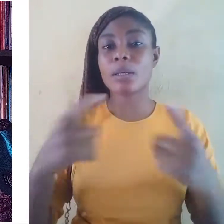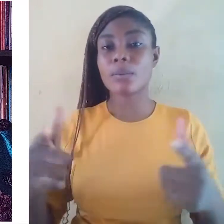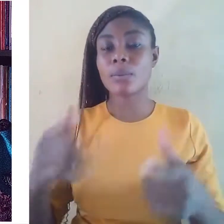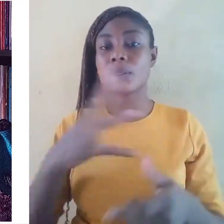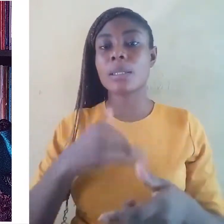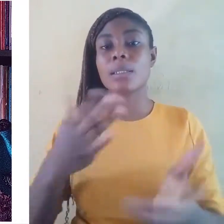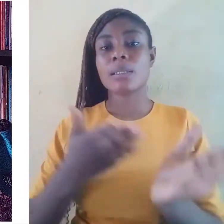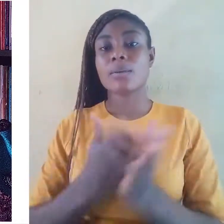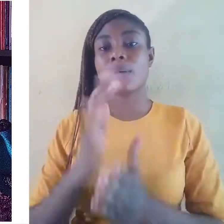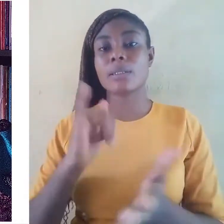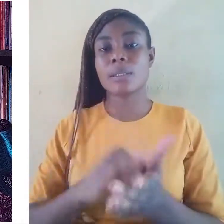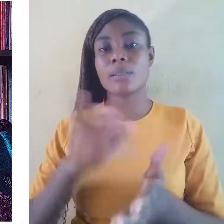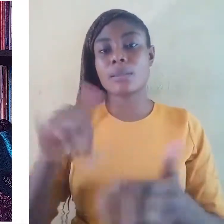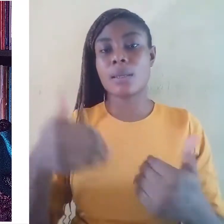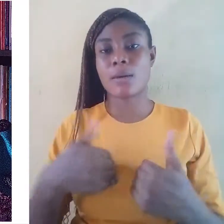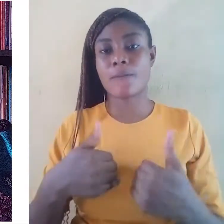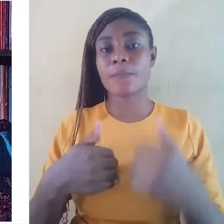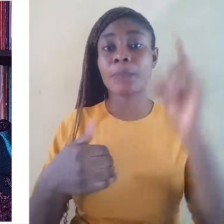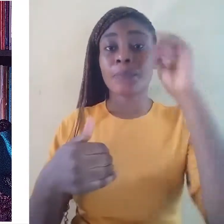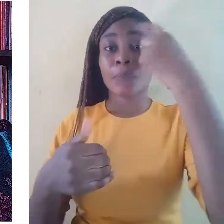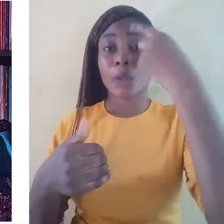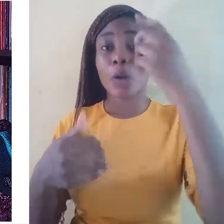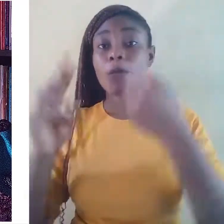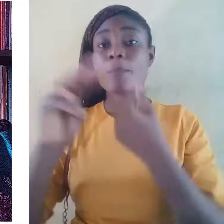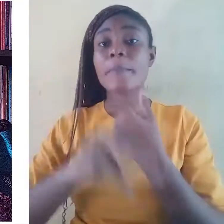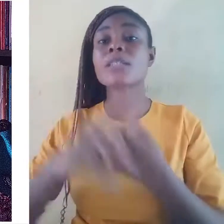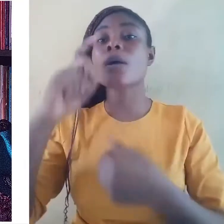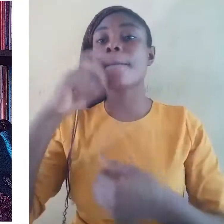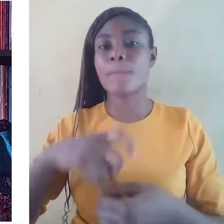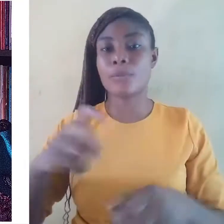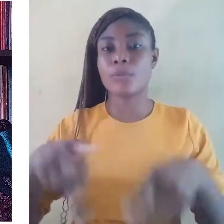The governments should promote the use of mother tongues as the medium of instruction